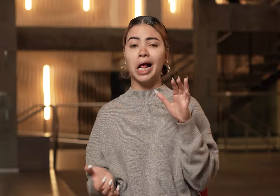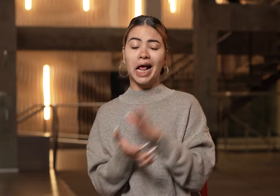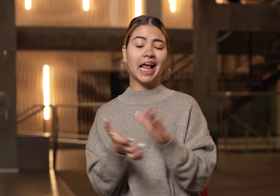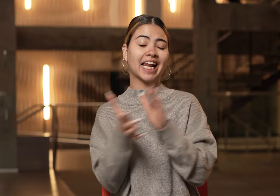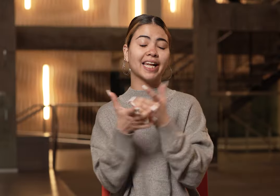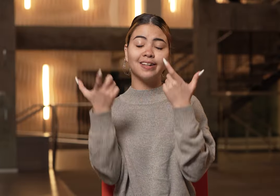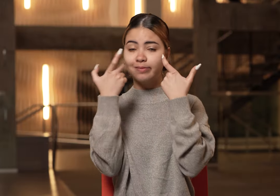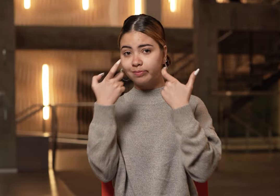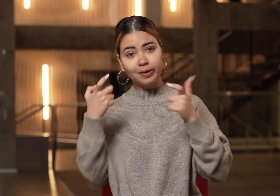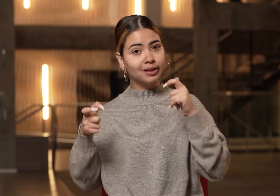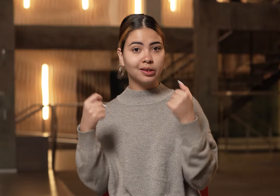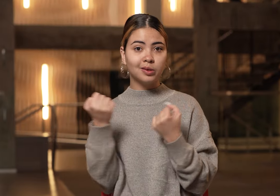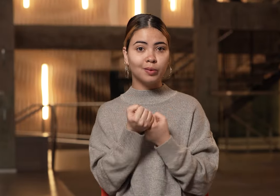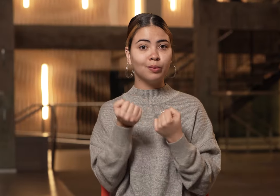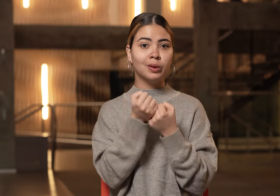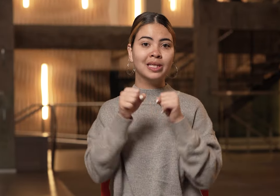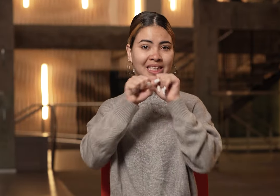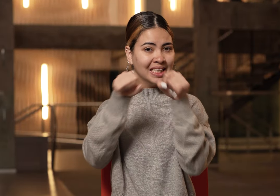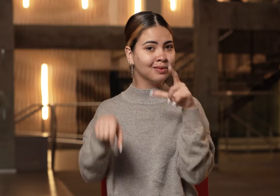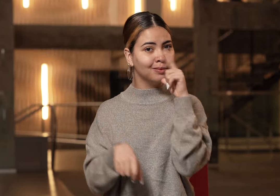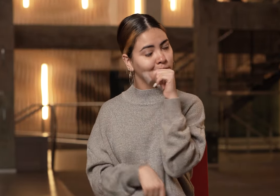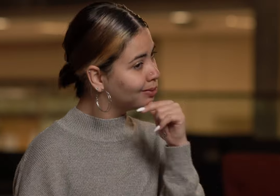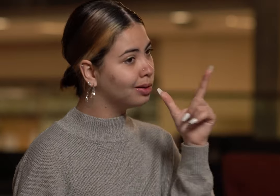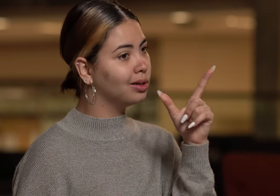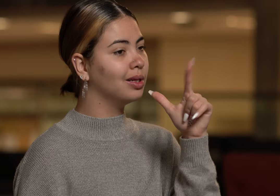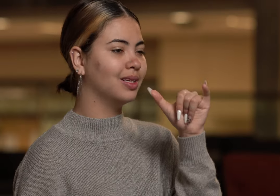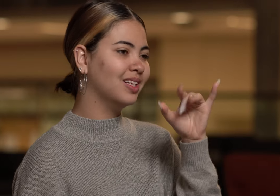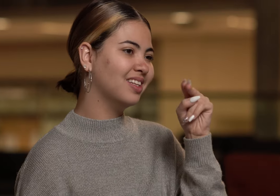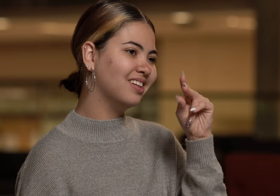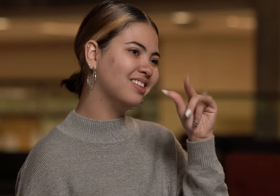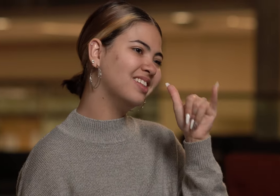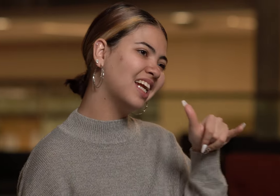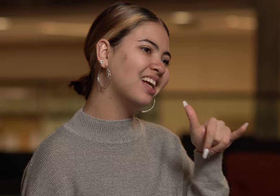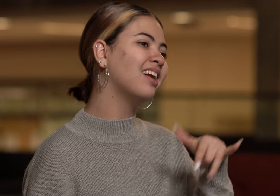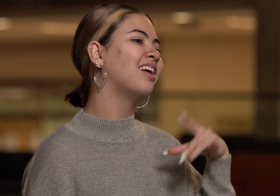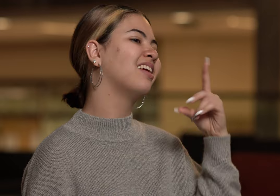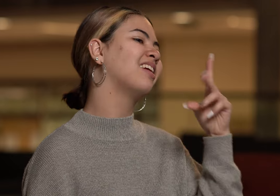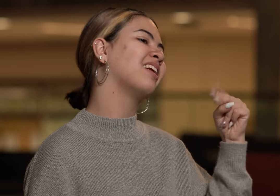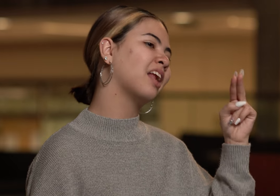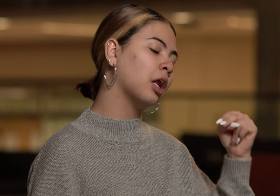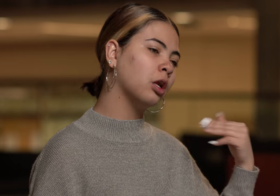In academics, I had a strong support system in the figure of Lindsay Dunn.